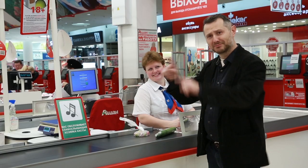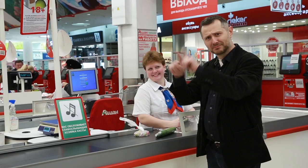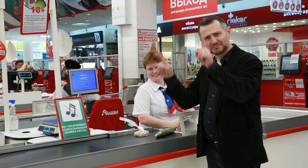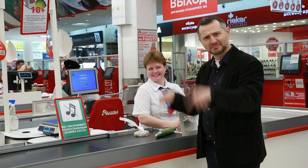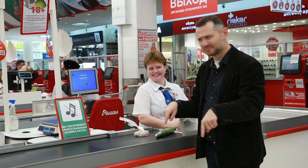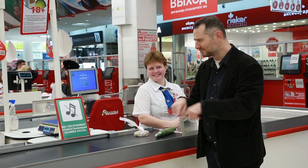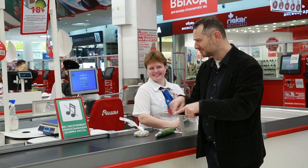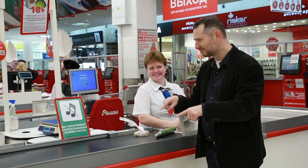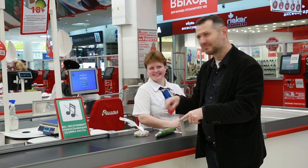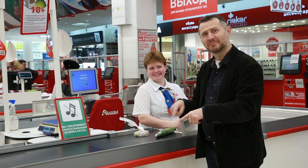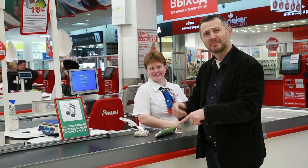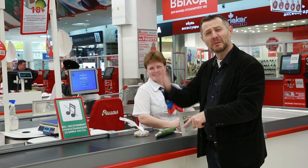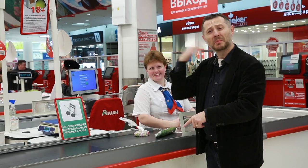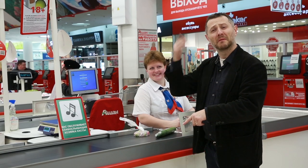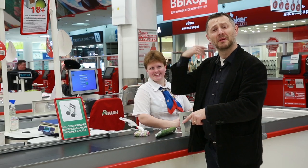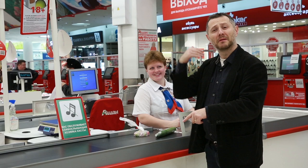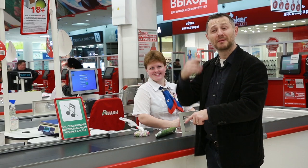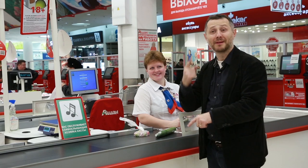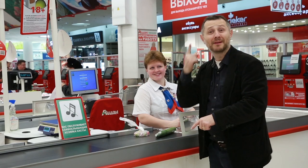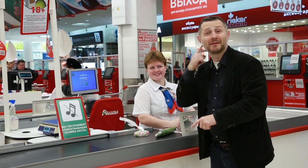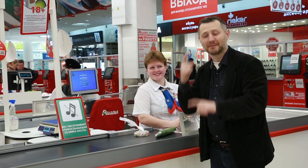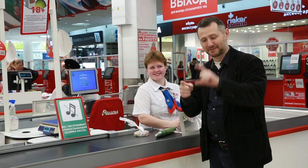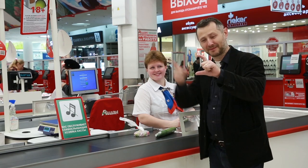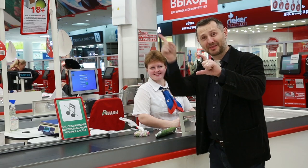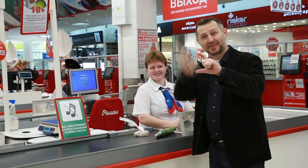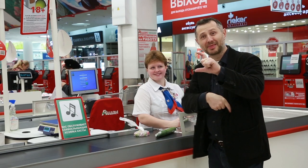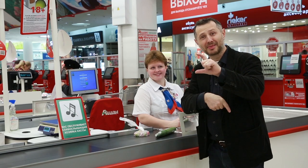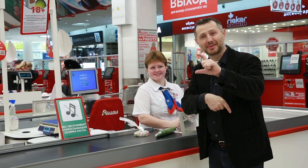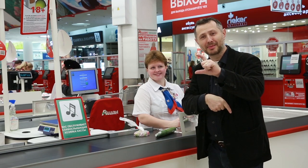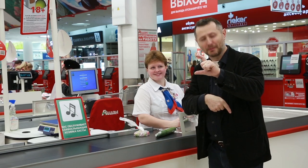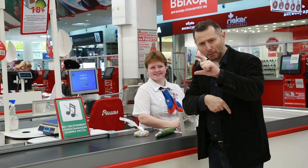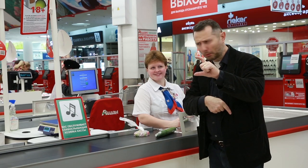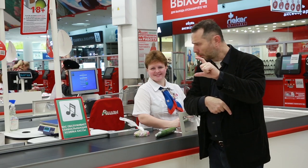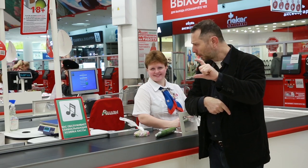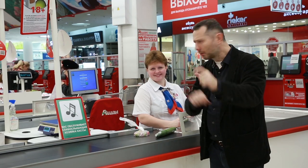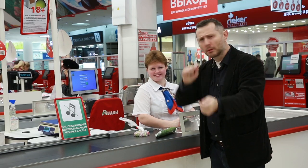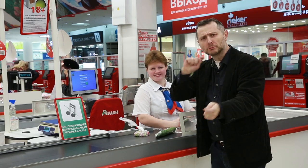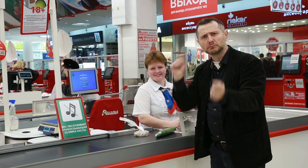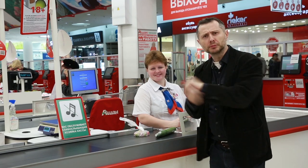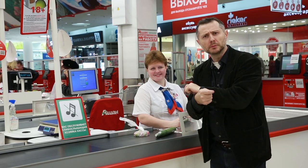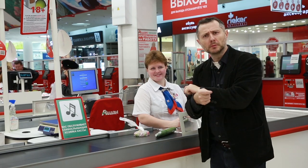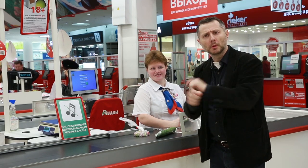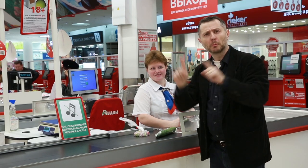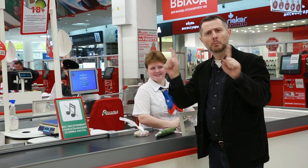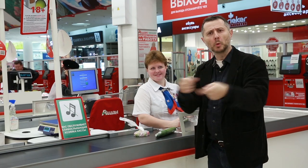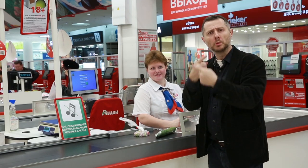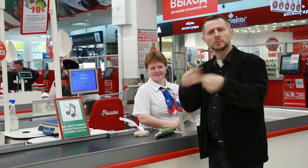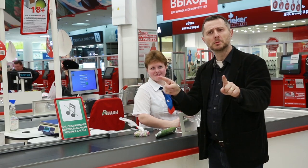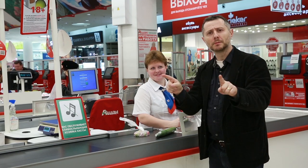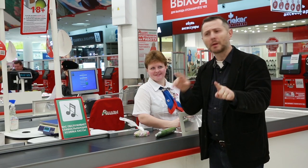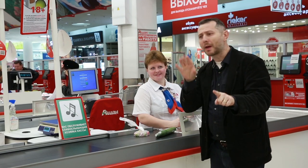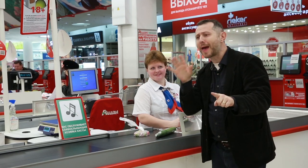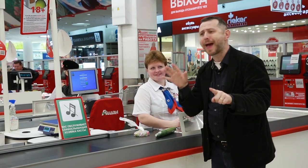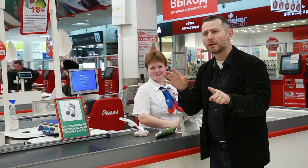In the past, there was a picture of an ear with a strikethrough. Now, they use